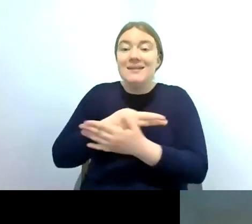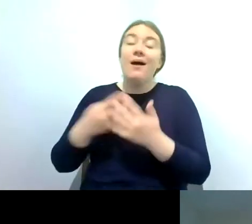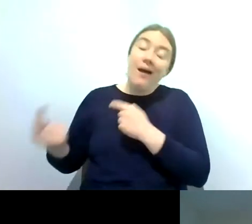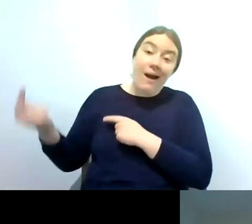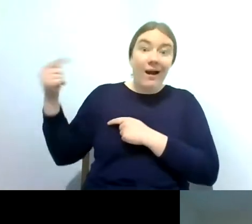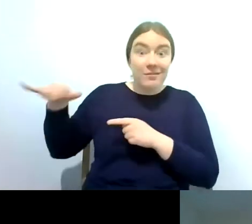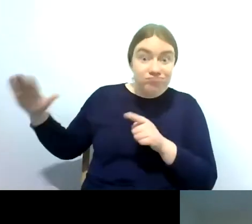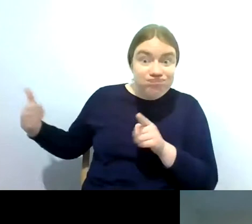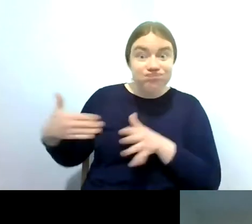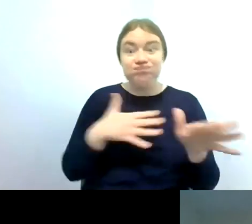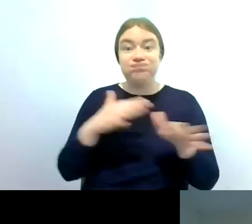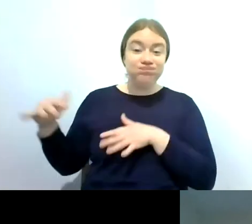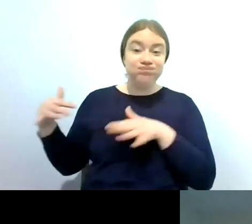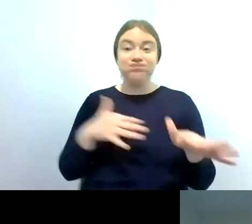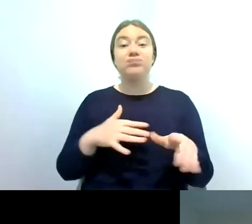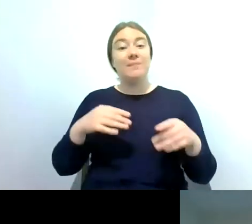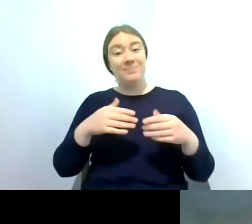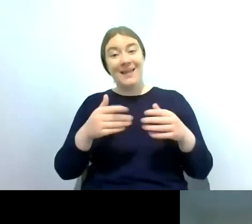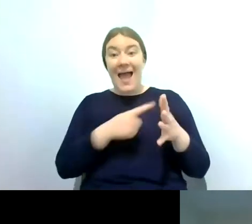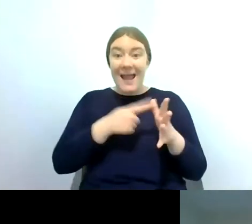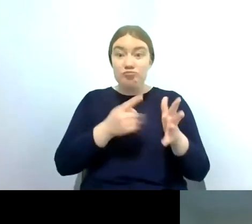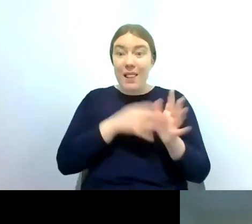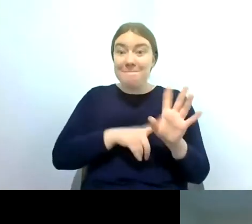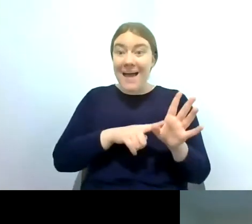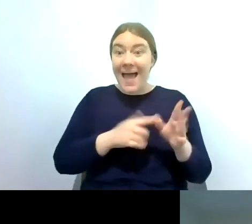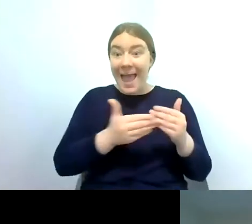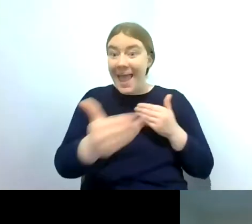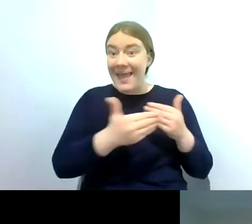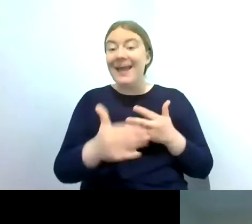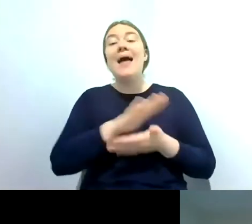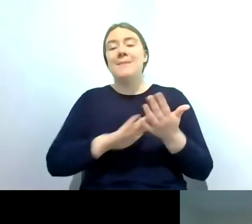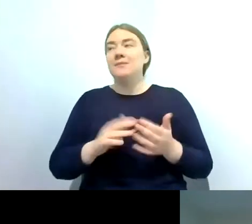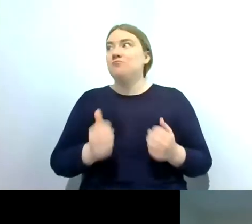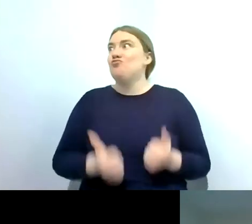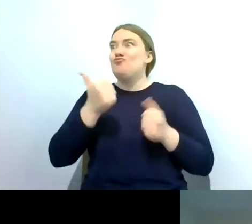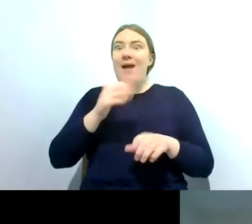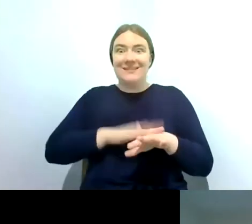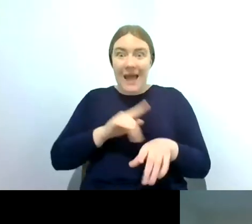as they do each each kind of april may so a really great time to get involved if you would like to